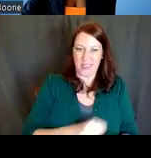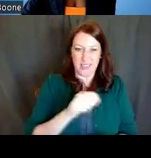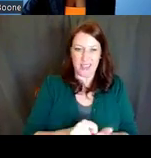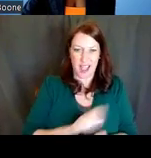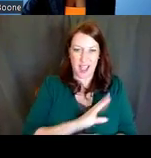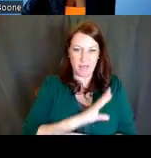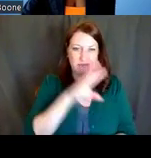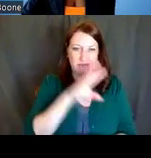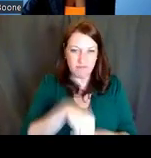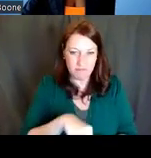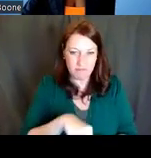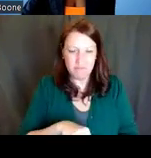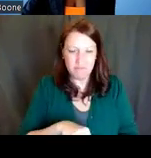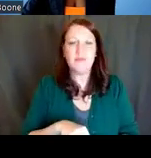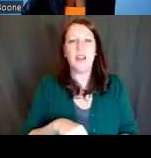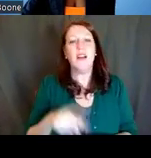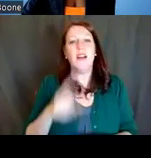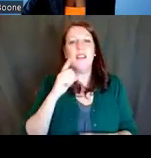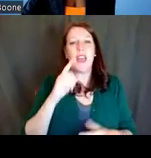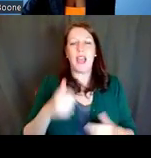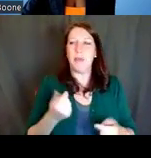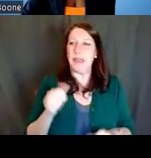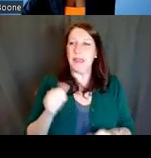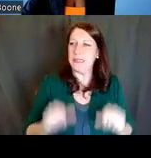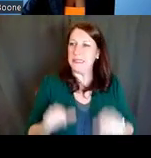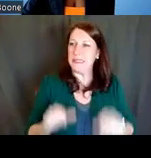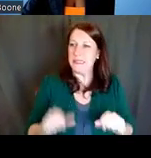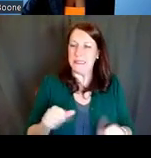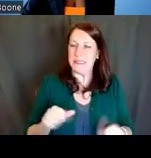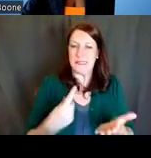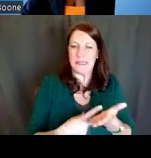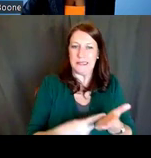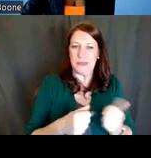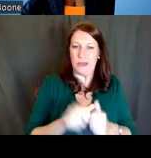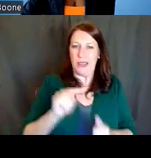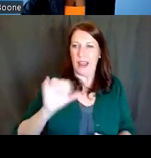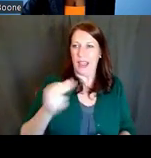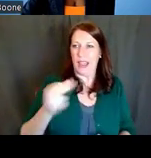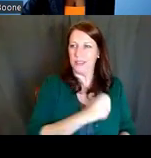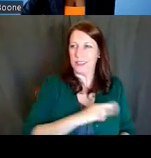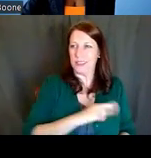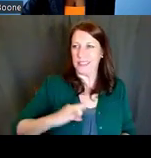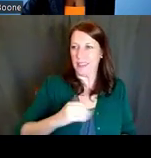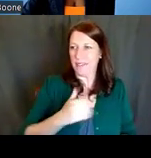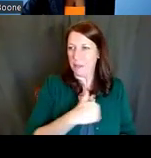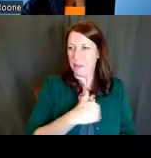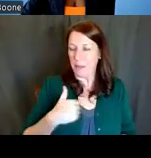are a bit anxious about talking with an NIH staff member. You're worried about saying the wrong thing,